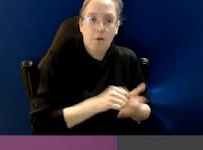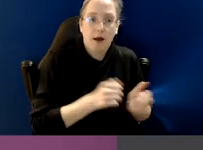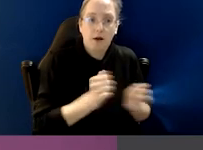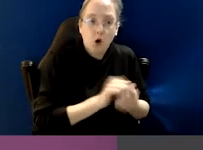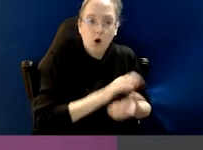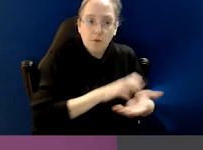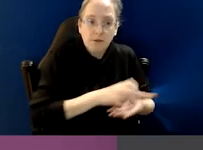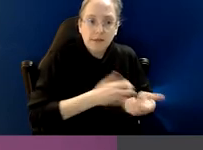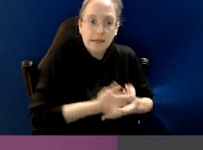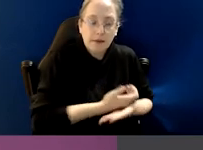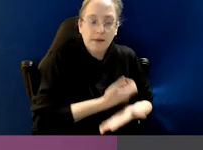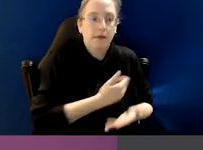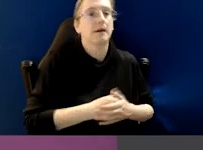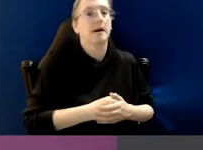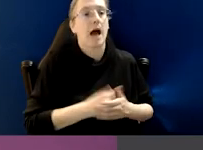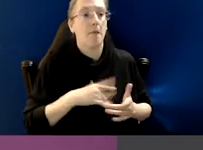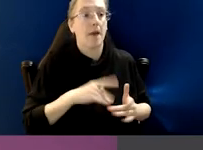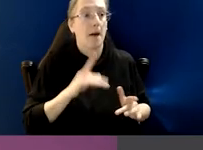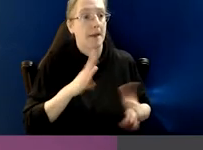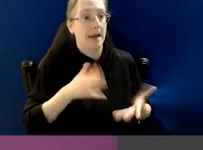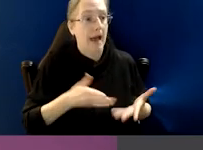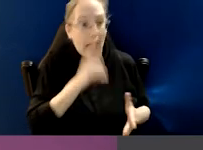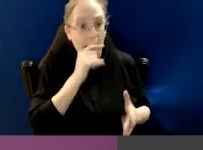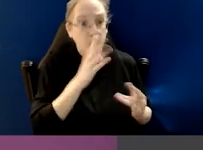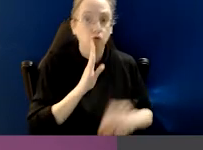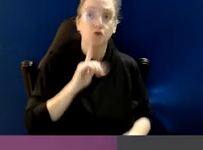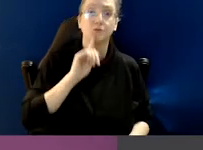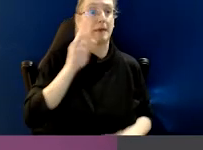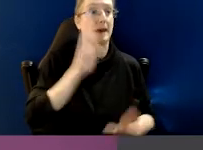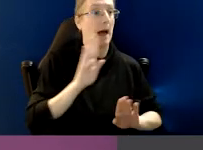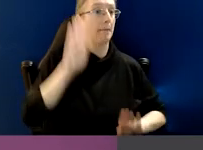These sorts of factors mean that even if there are individuals who